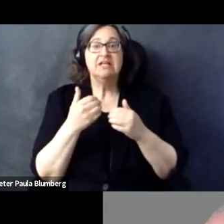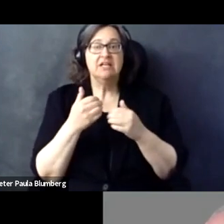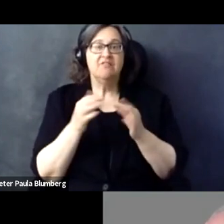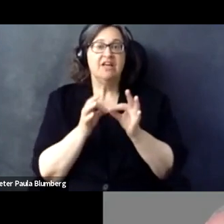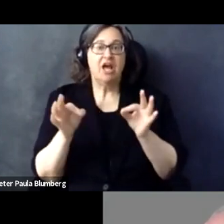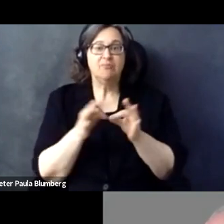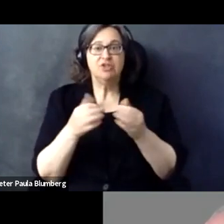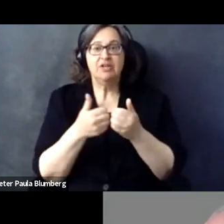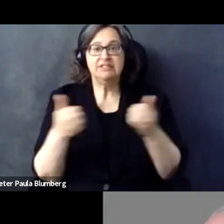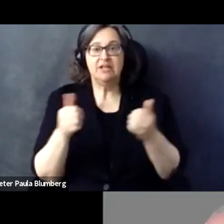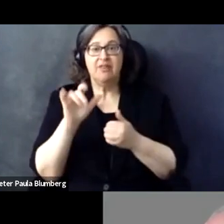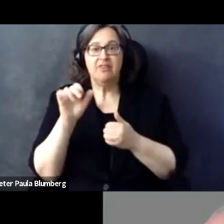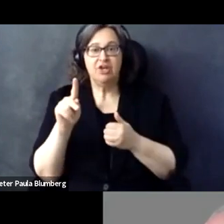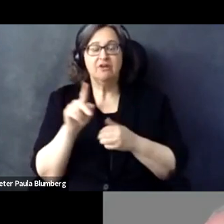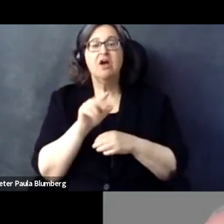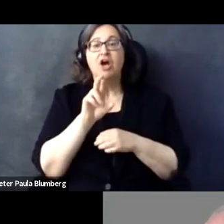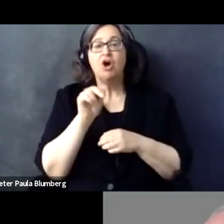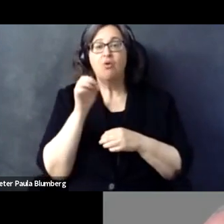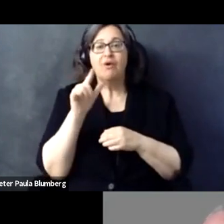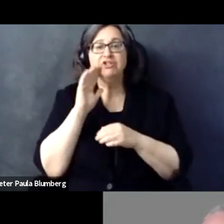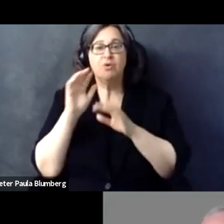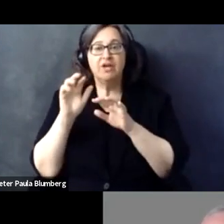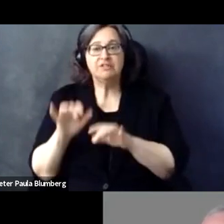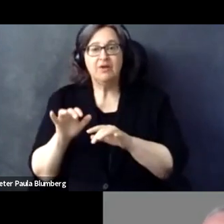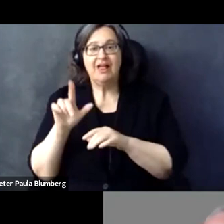So for those of you who prefer to have the caption